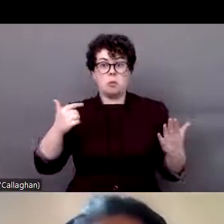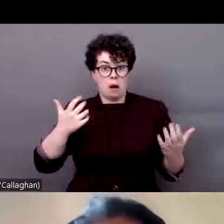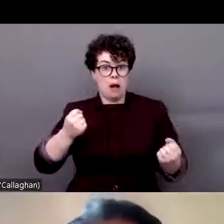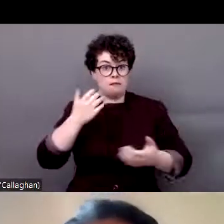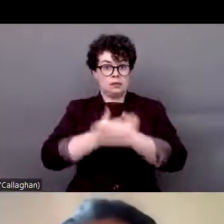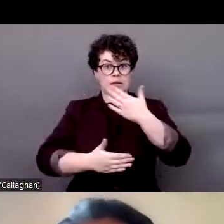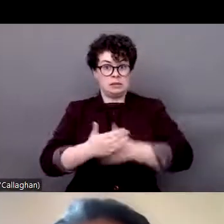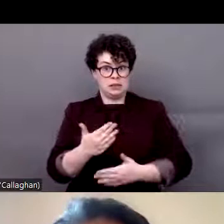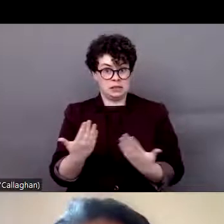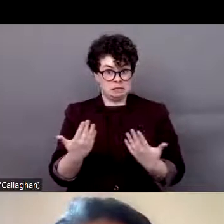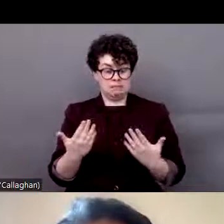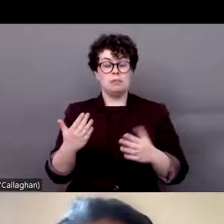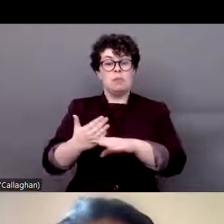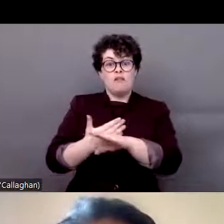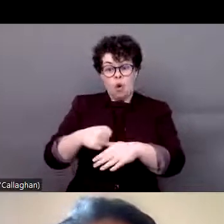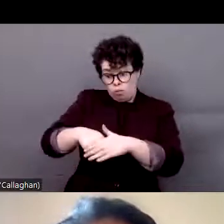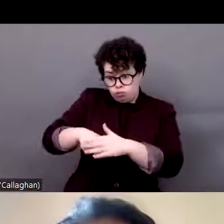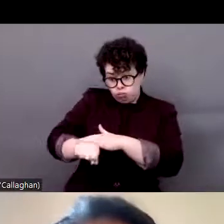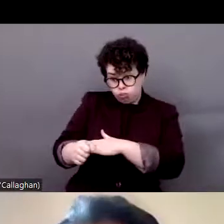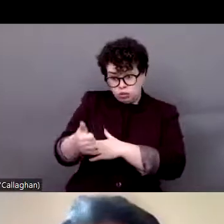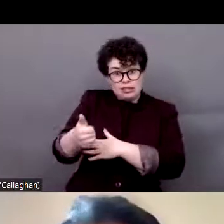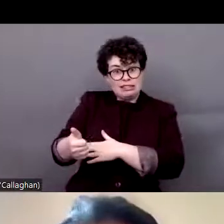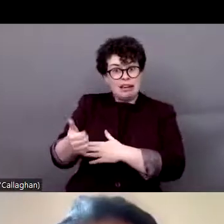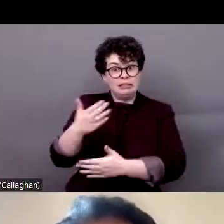with a disability, I had always been interested in